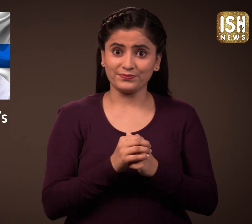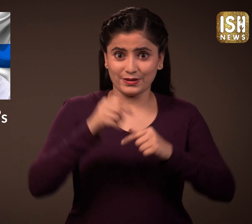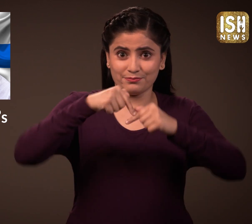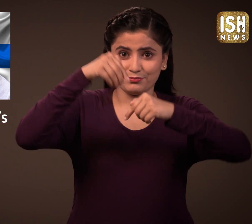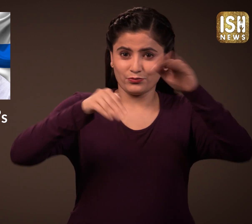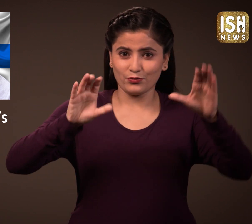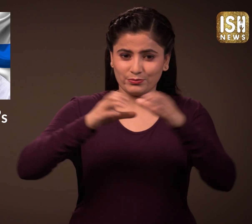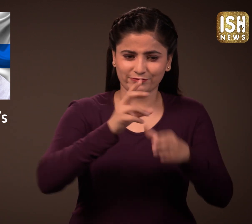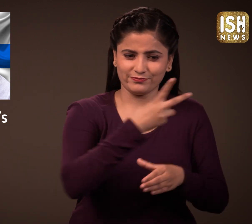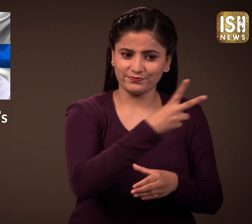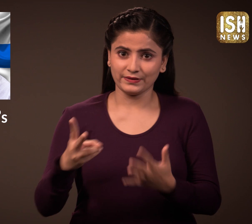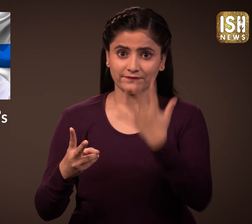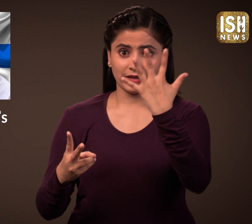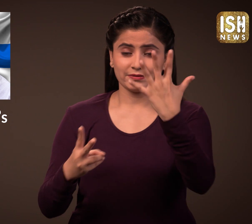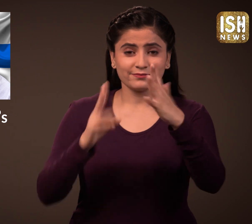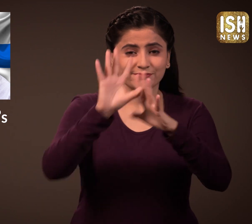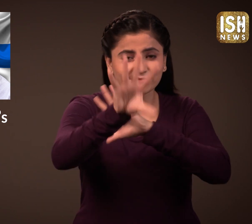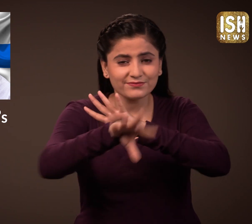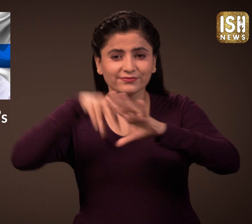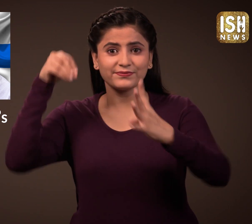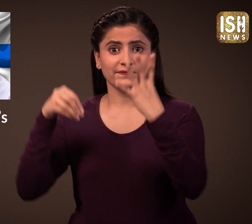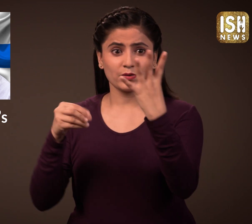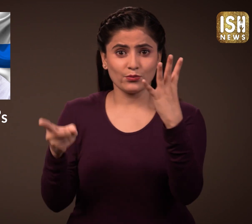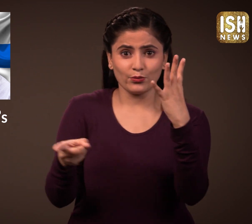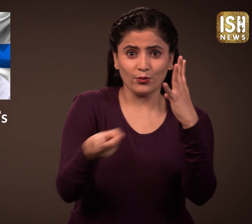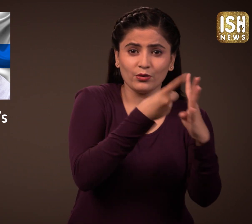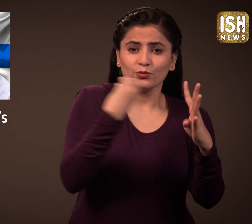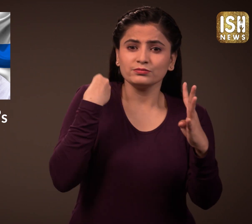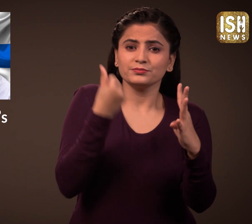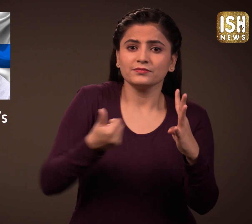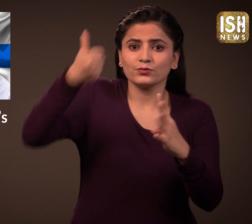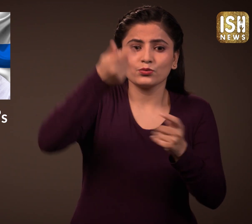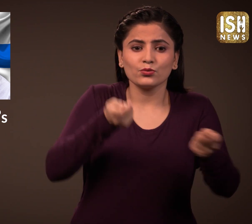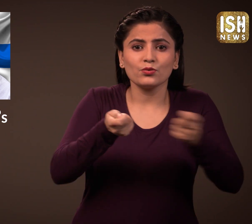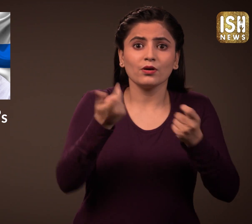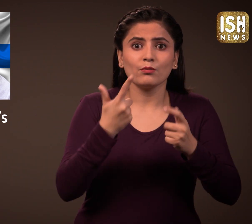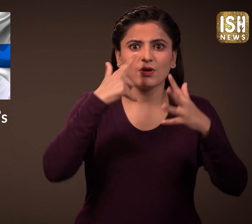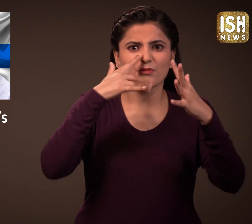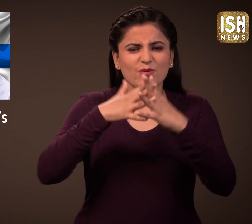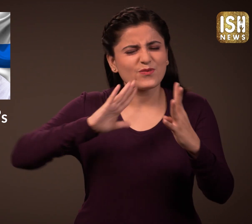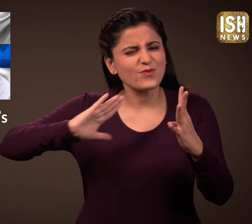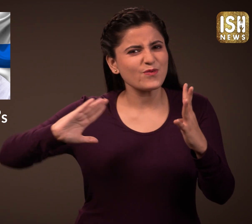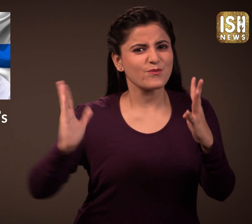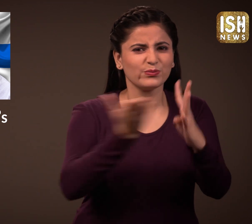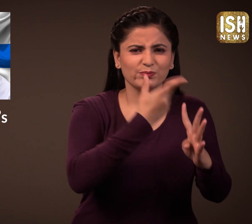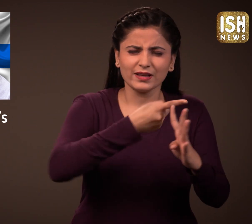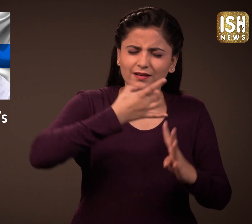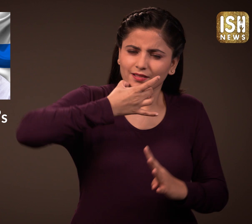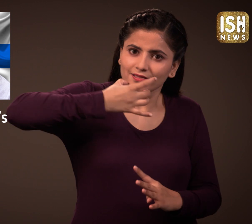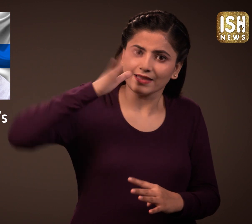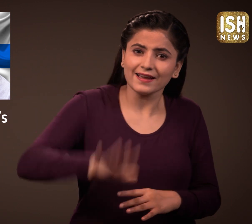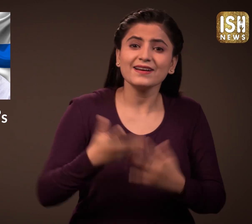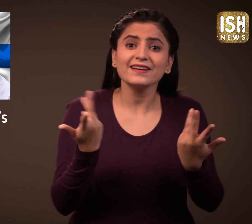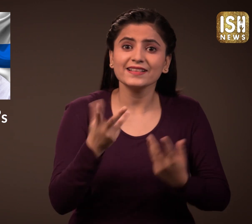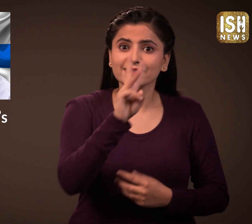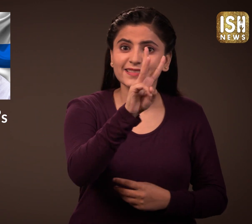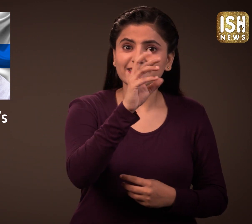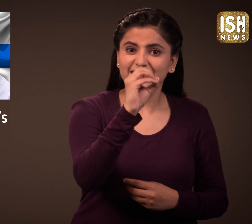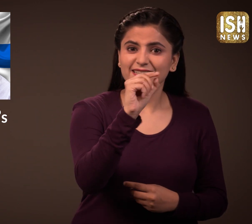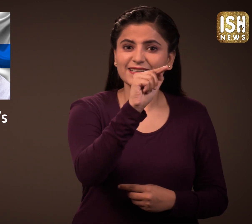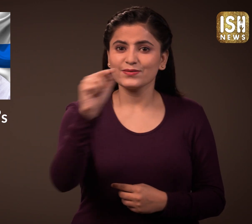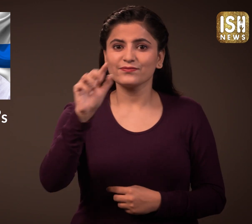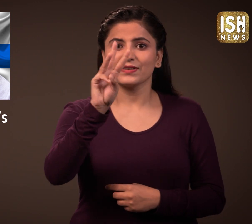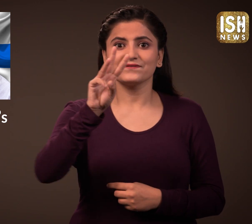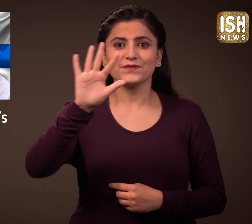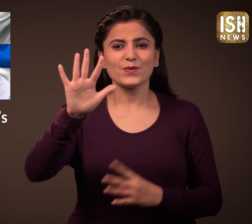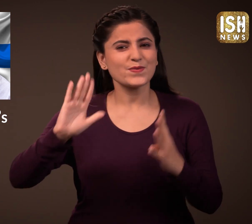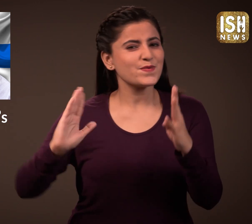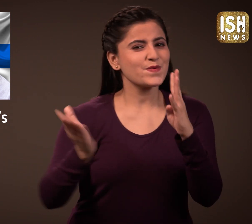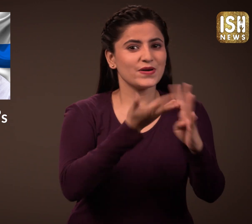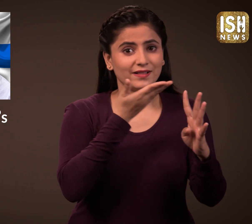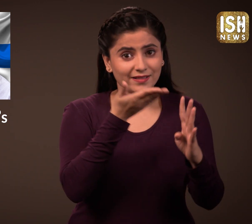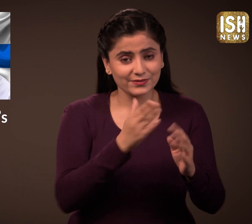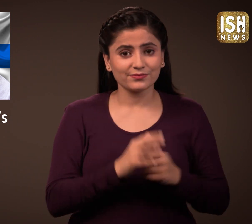Out of the five, four parties are led by women. And all these women are in their early 30s.